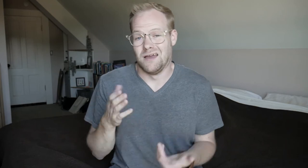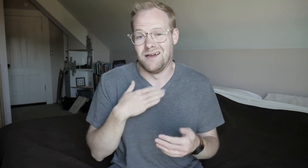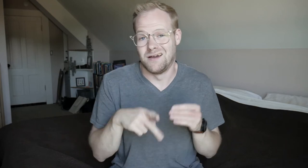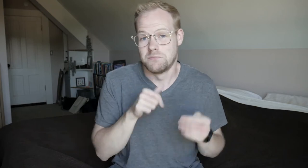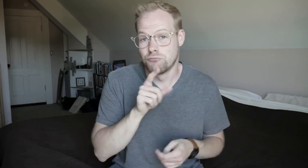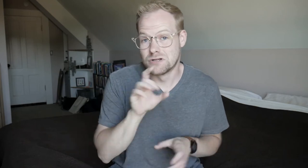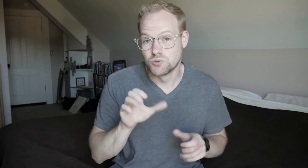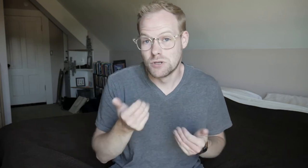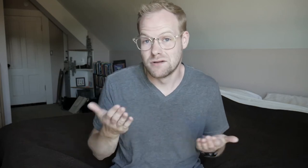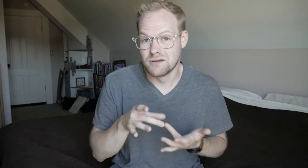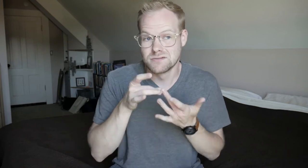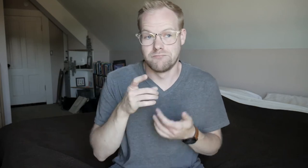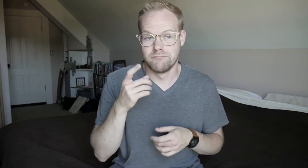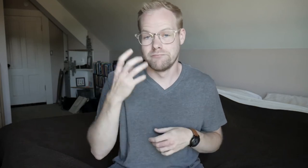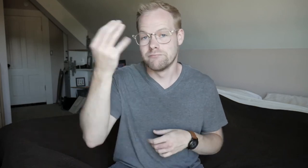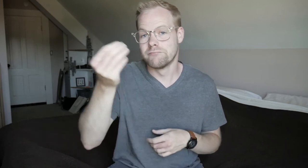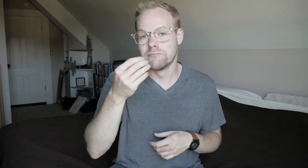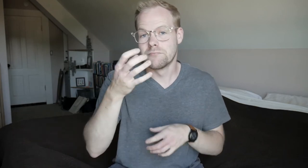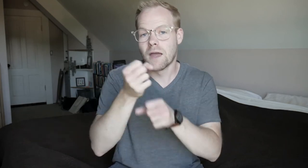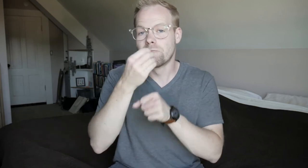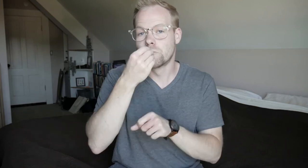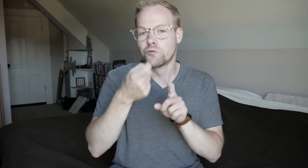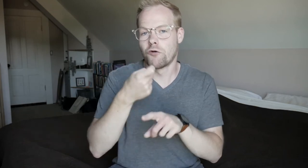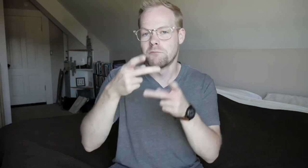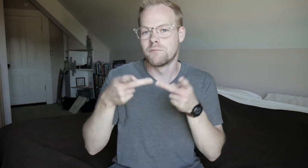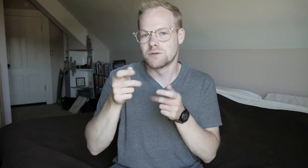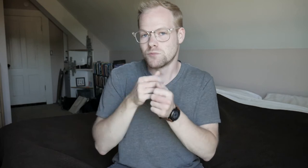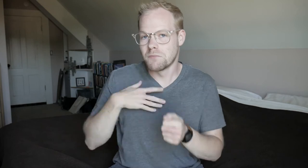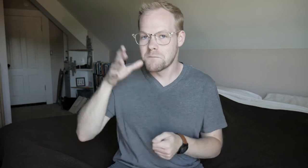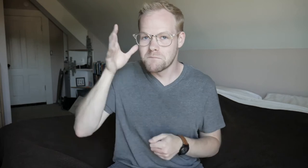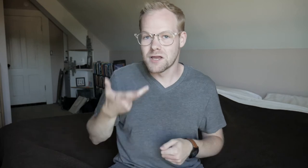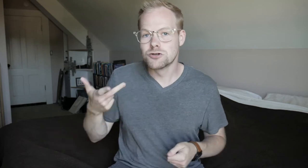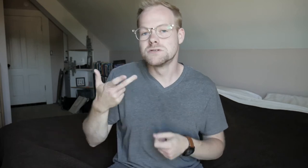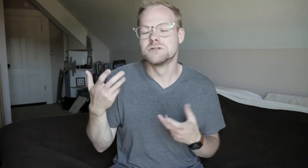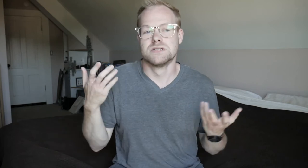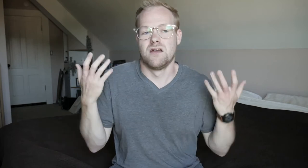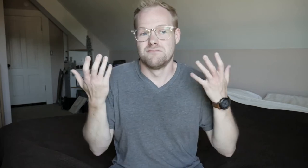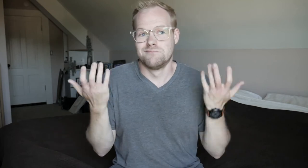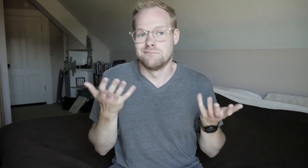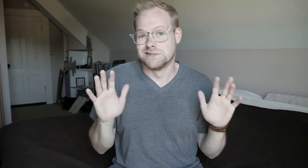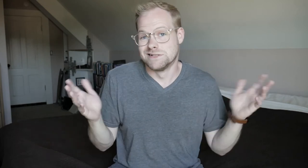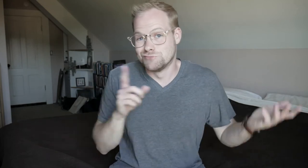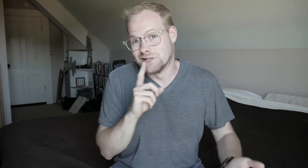I ended up not really doing anything except for going to get food from a place with my parents, and that's it really.